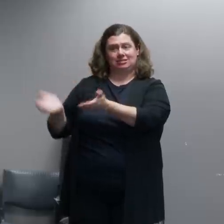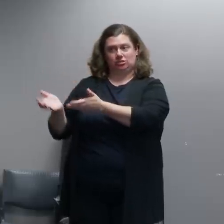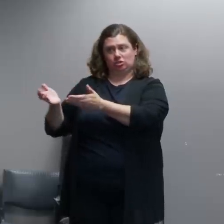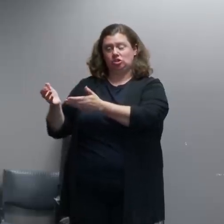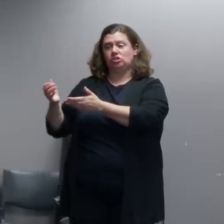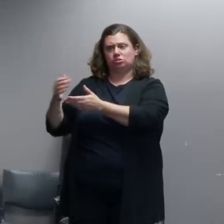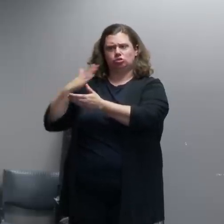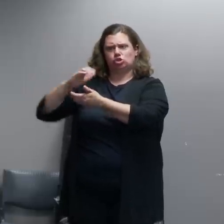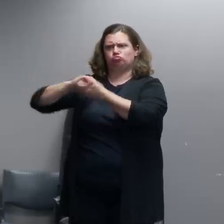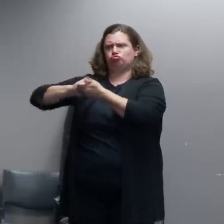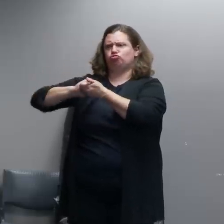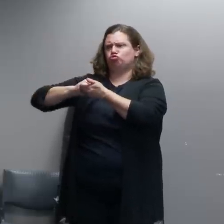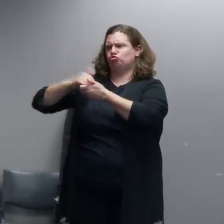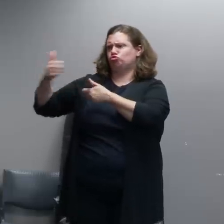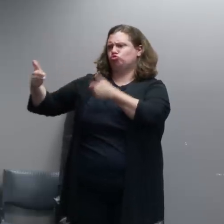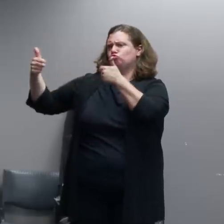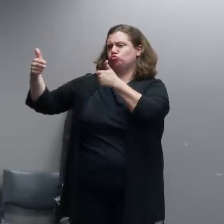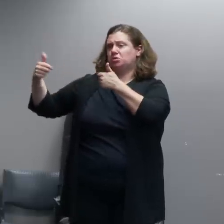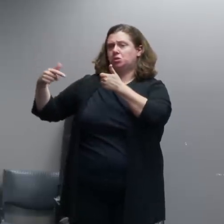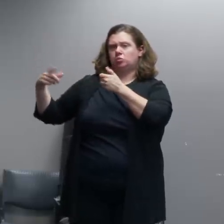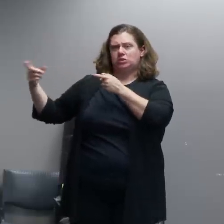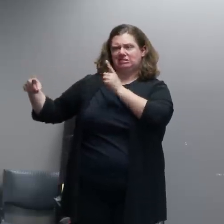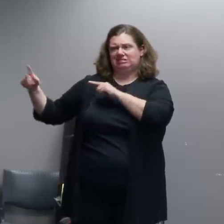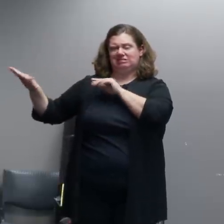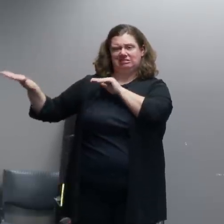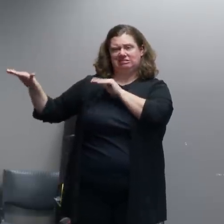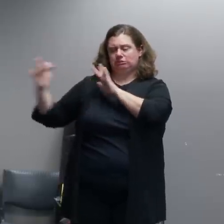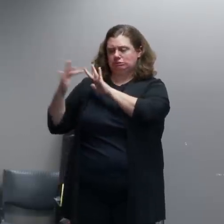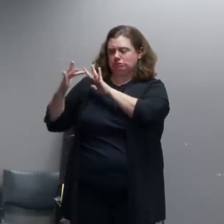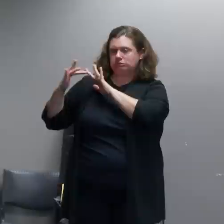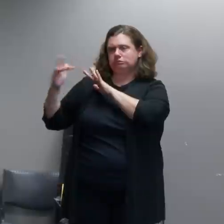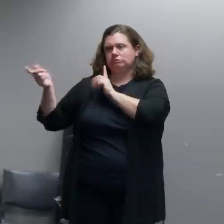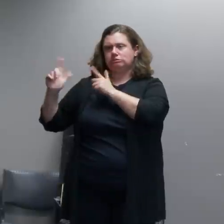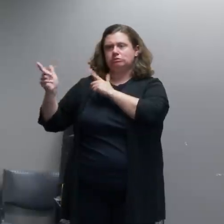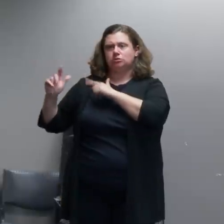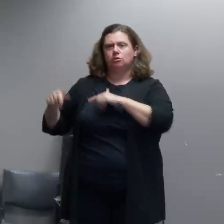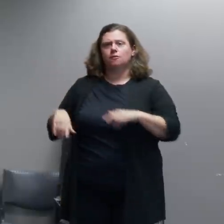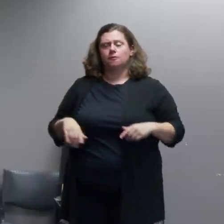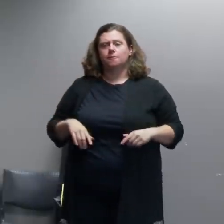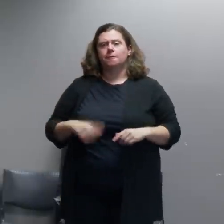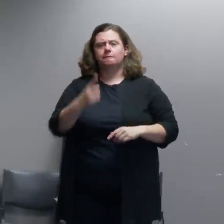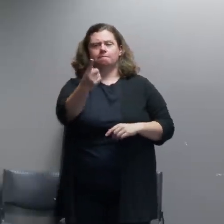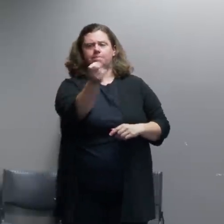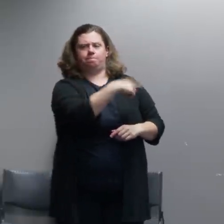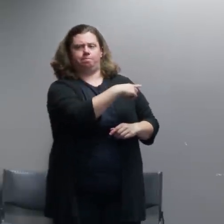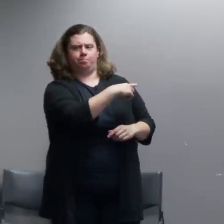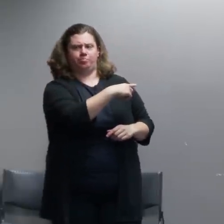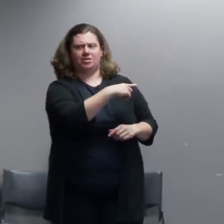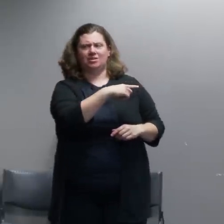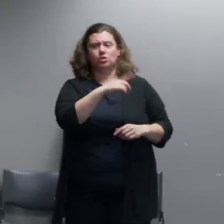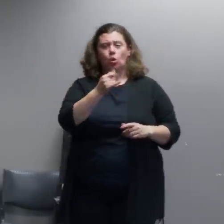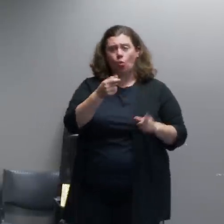least know what each other are doing, Q: Like on the Fourth of July they were clearing Portland city streets. Do they need